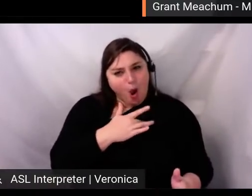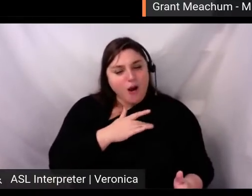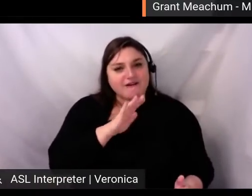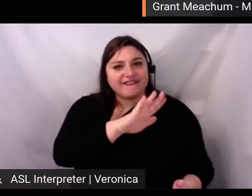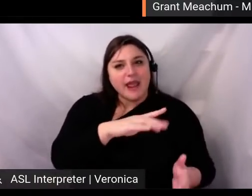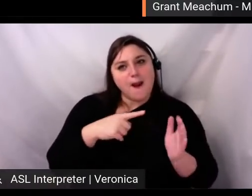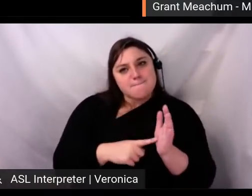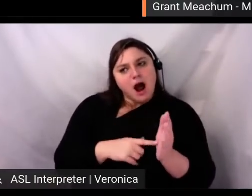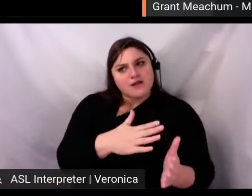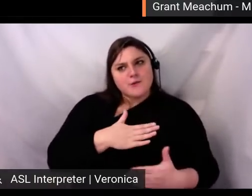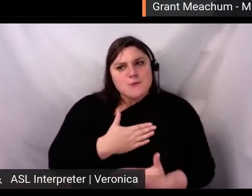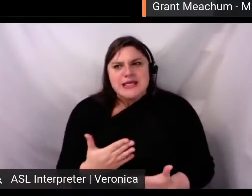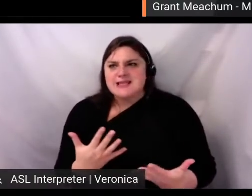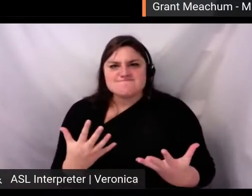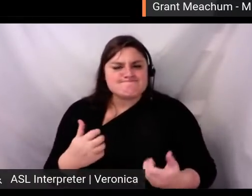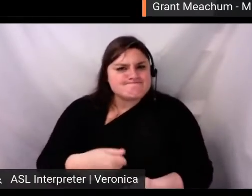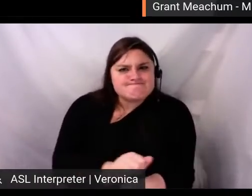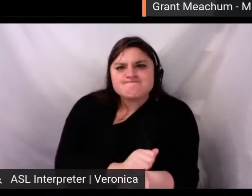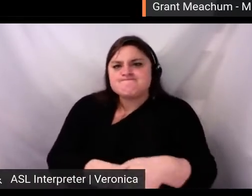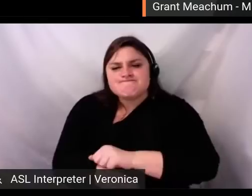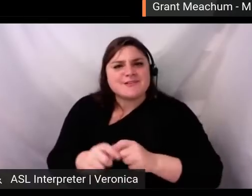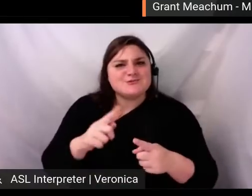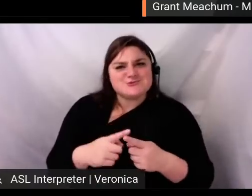which has allowed us to be thoughtful and nimble about developing new ways